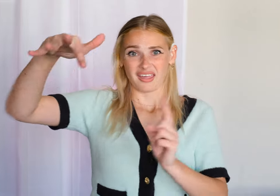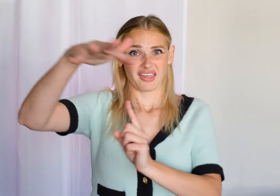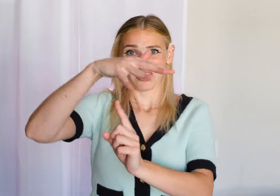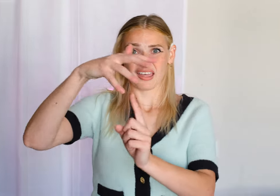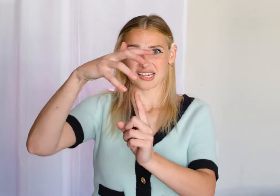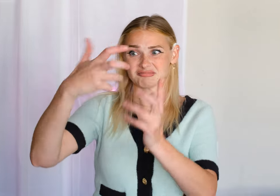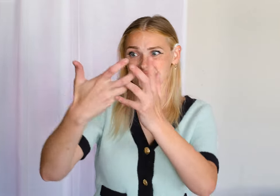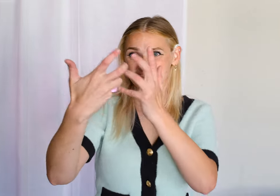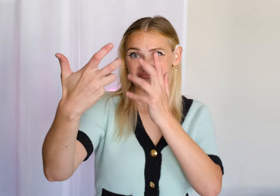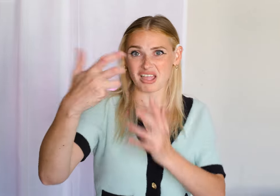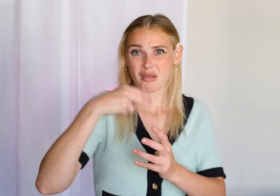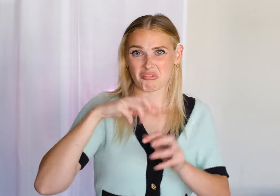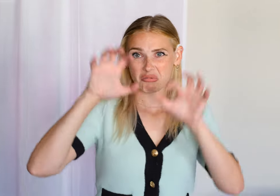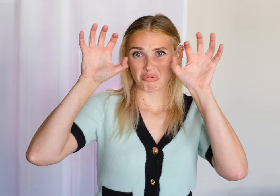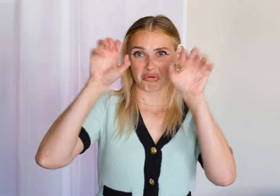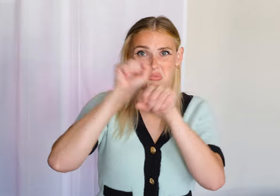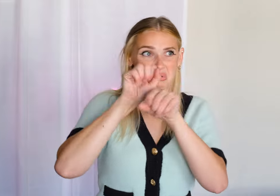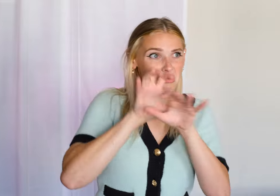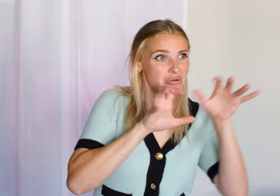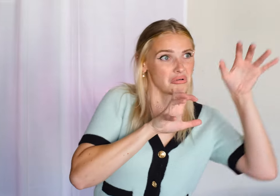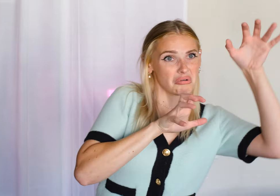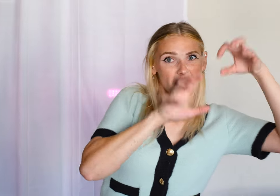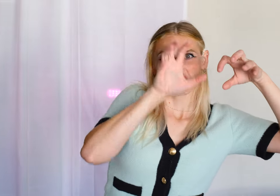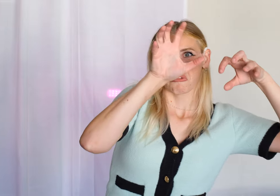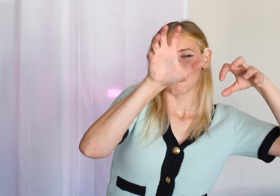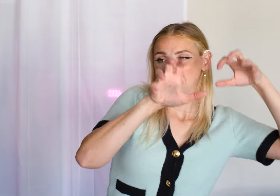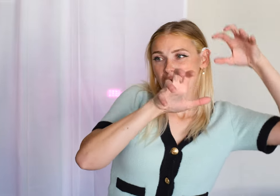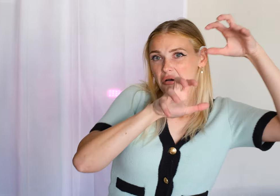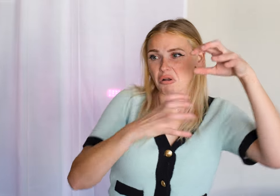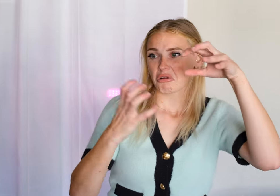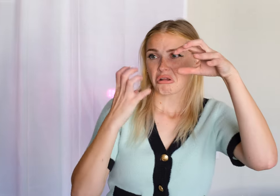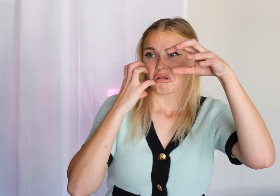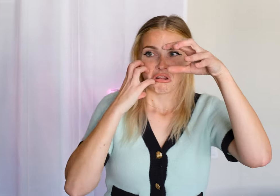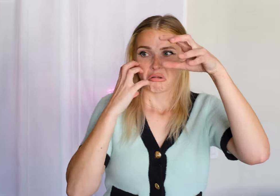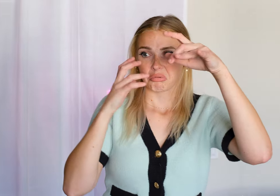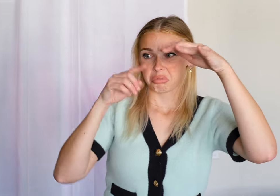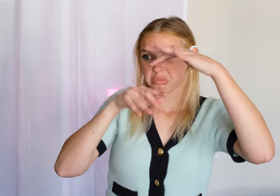🎶and I'm a monster on the hill🎶